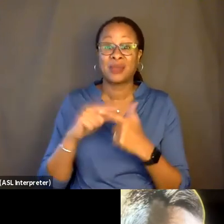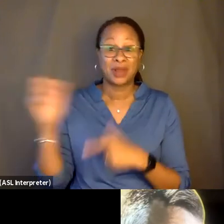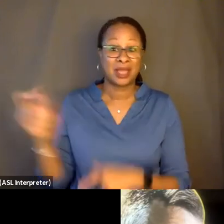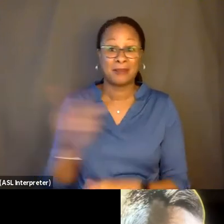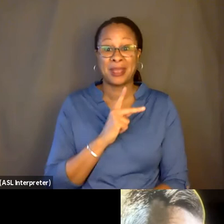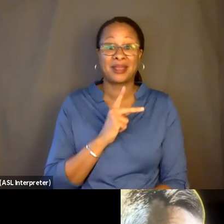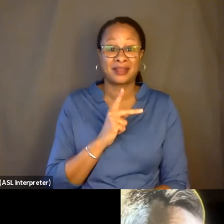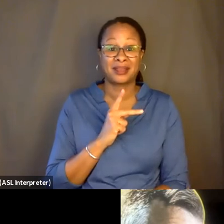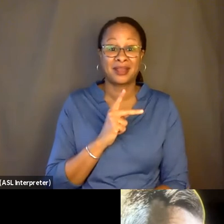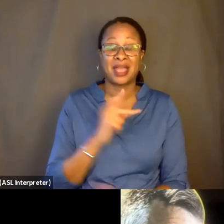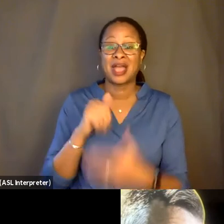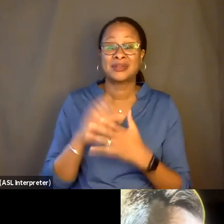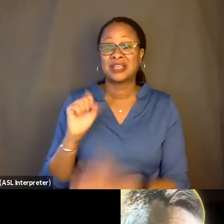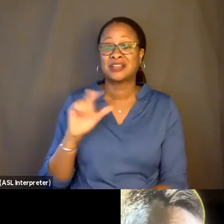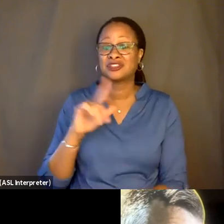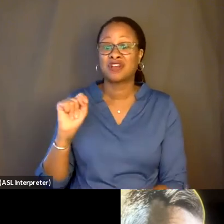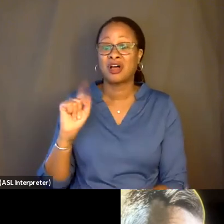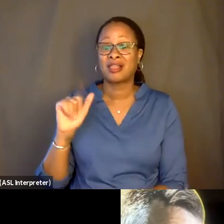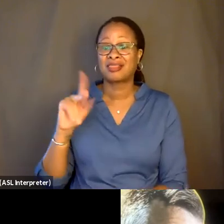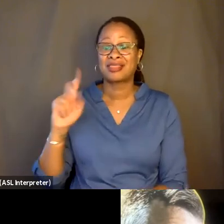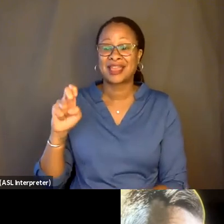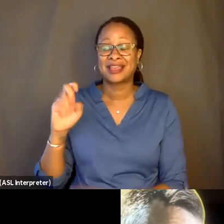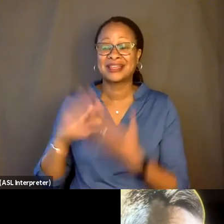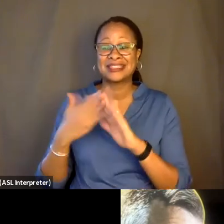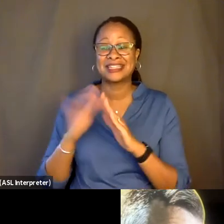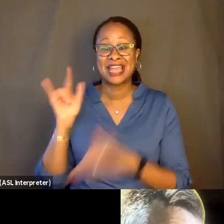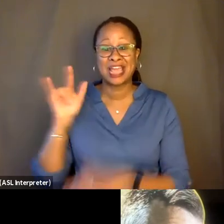I was in Salt Lake City airport. And you know, it's always funny, if you've had the opportunity